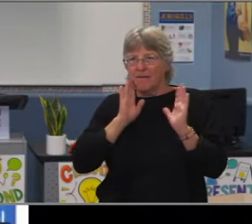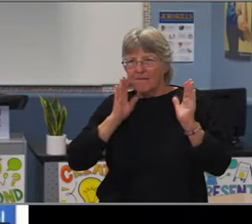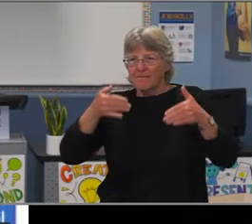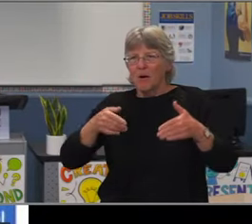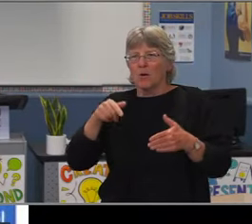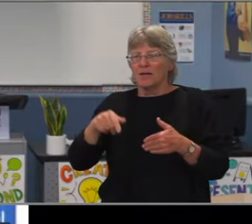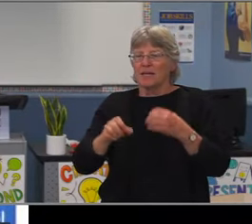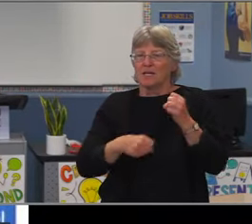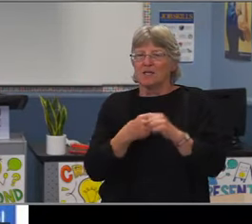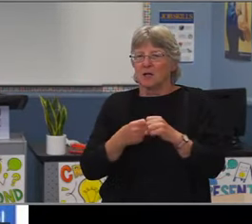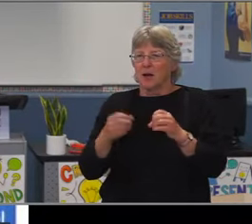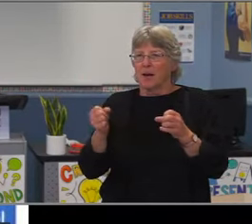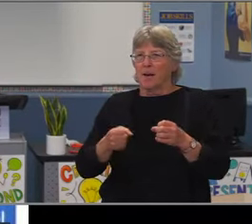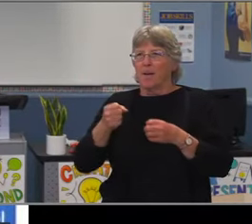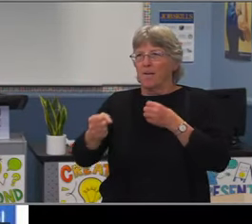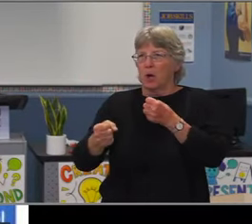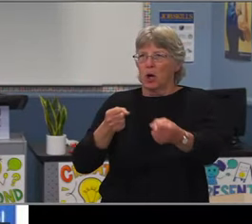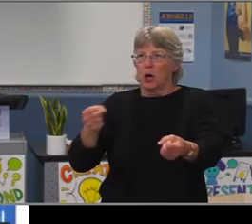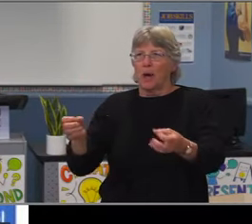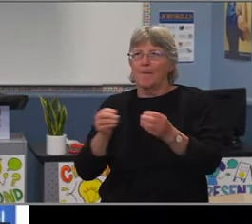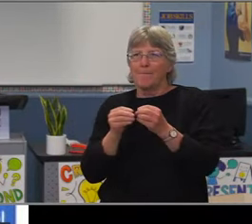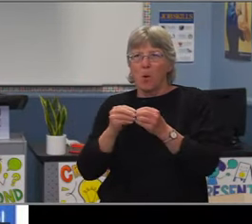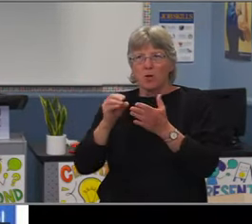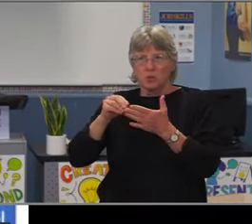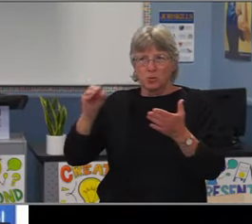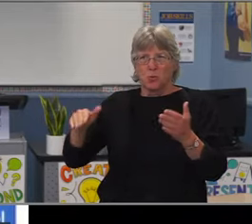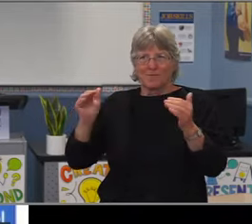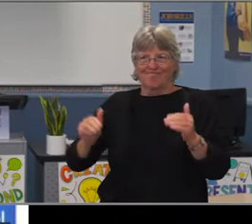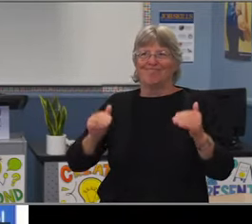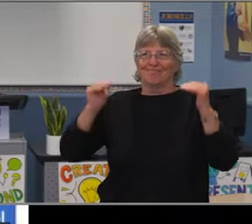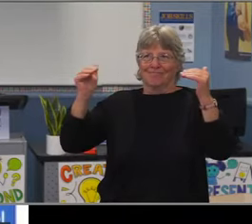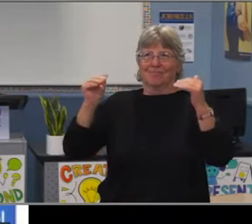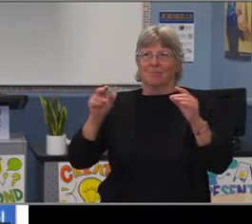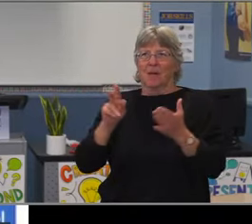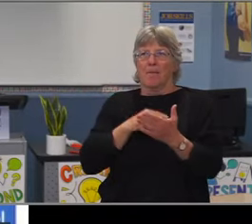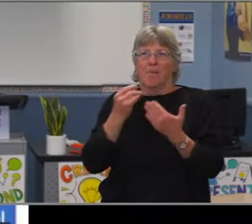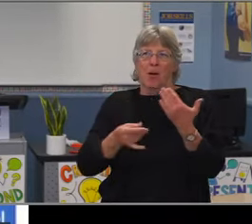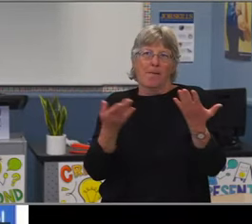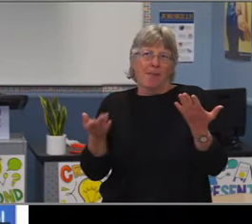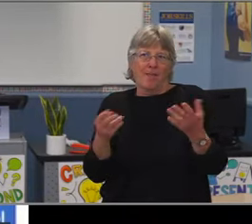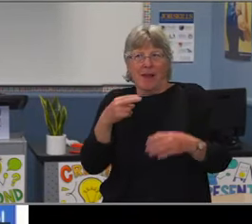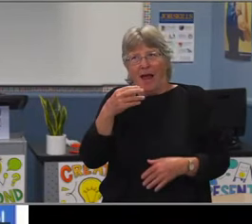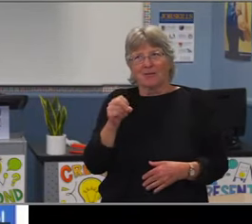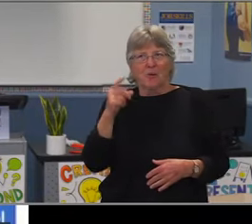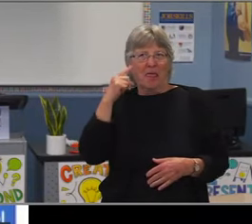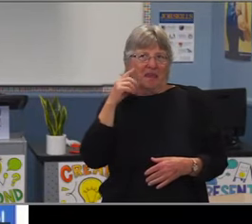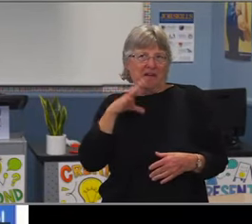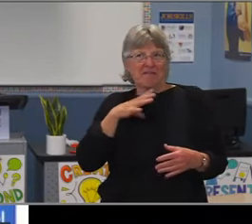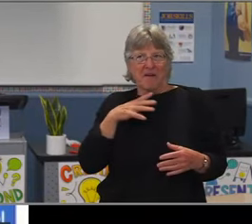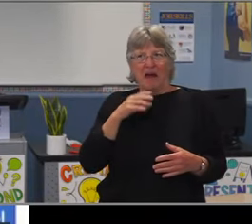are more comfortable in those settings and are doing well in the classes. And in this case 58% of our students now